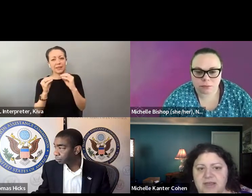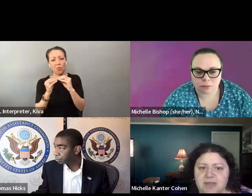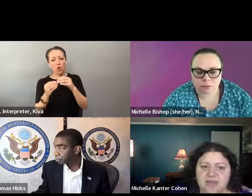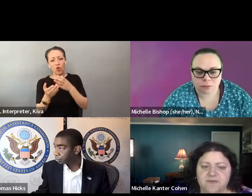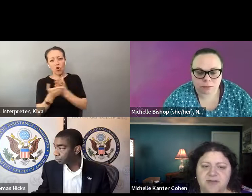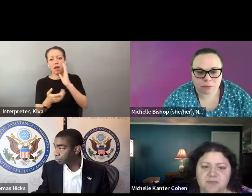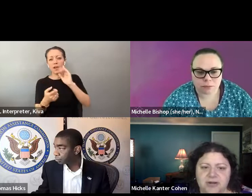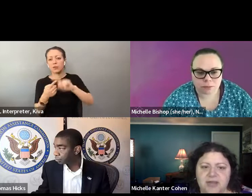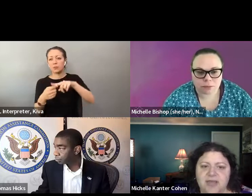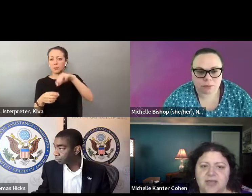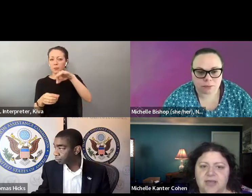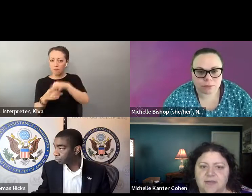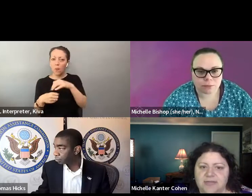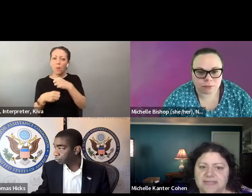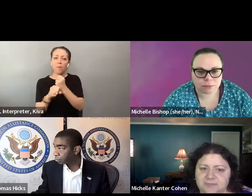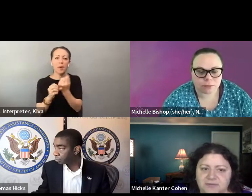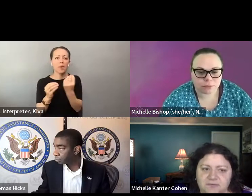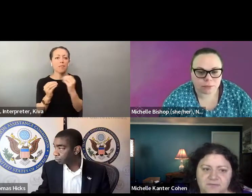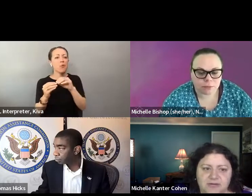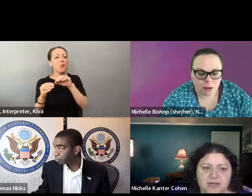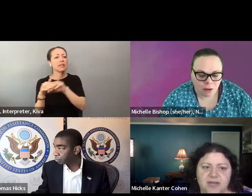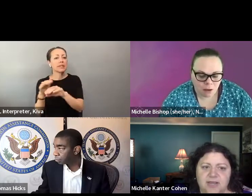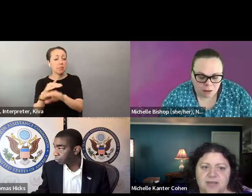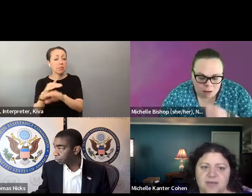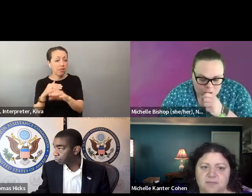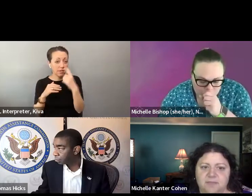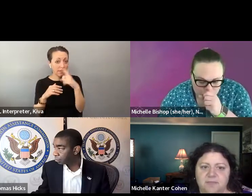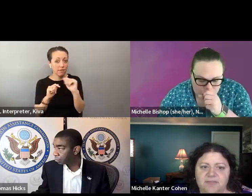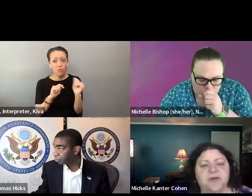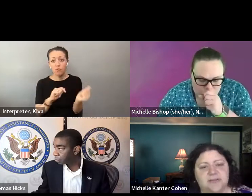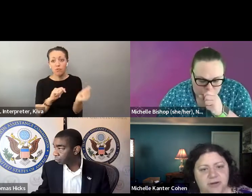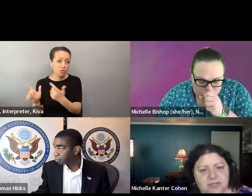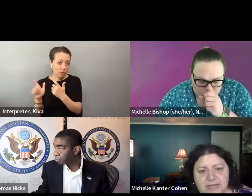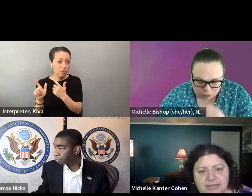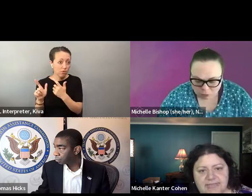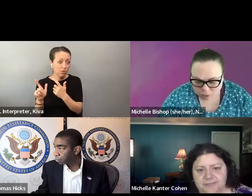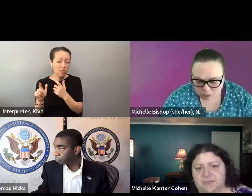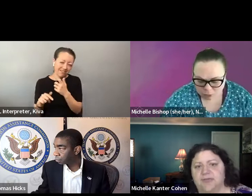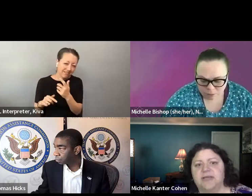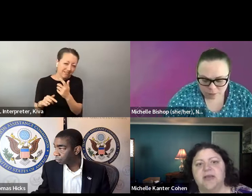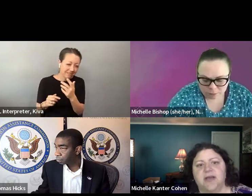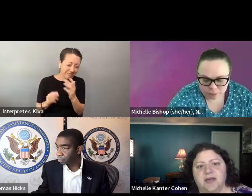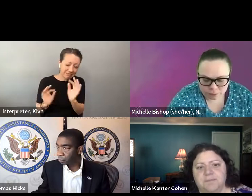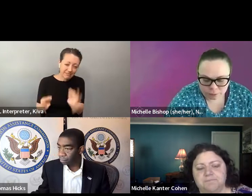Fair elections center is a non -partisan, non-profit focused exclusively on the right to vote, on bringing down